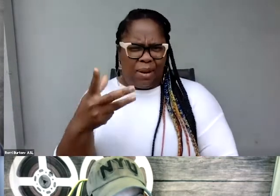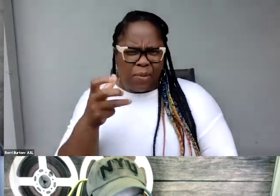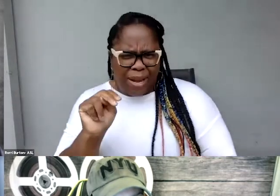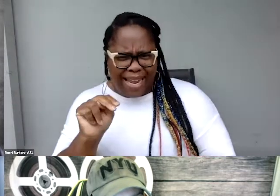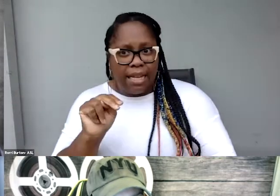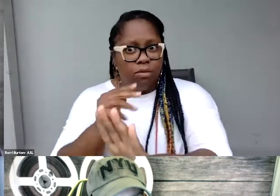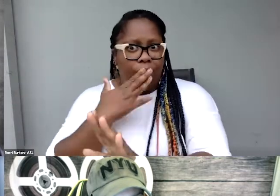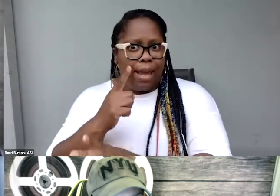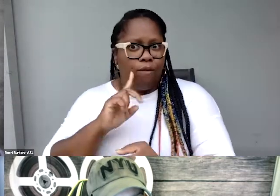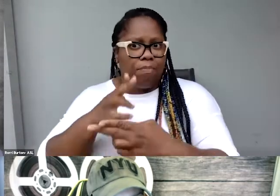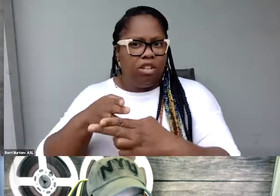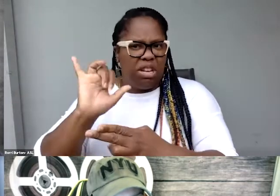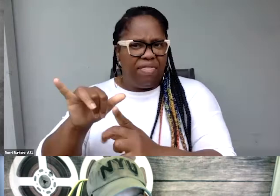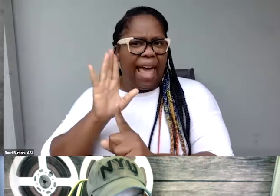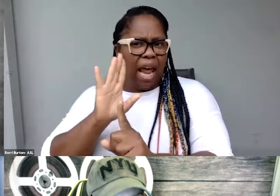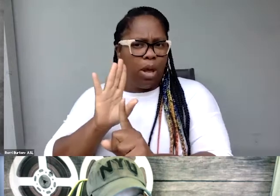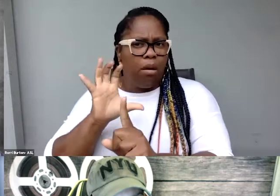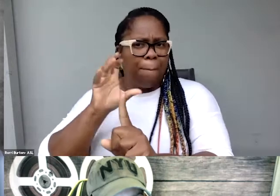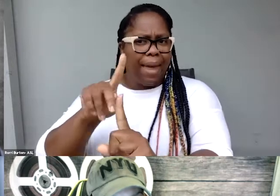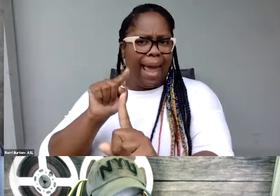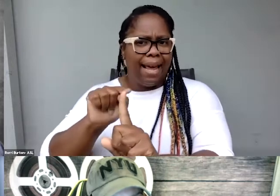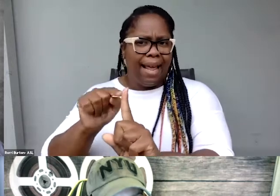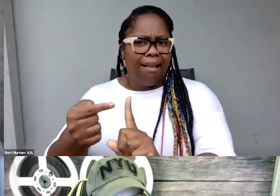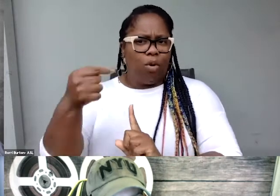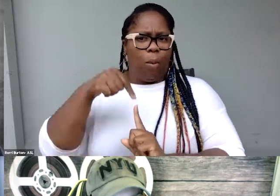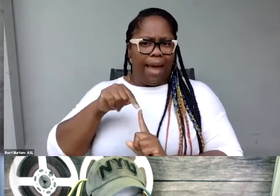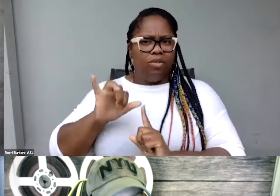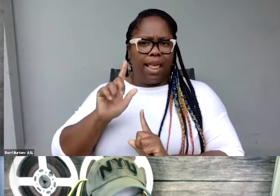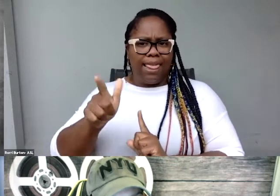And let's make sure to return to that. Jade, what about you?